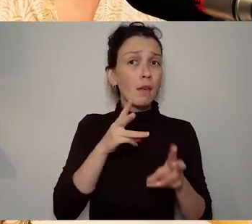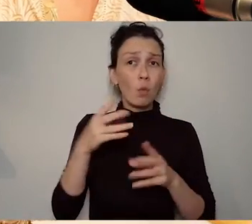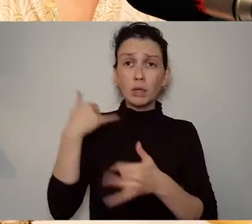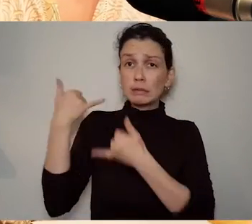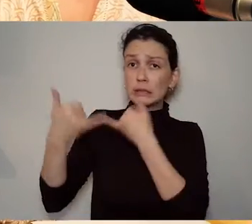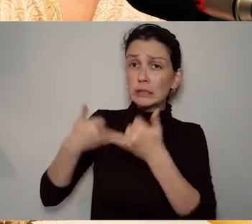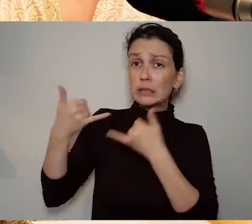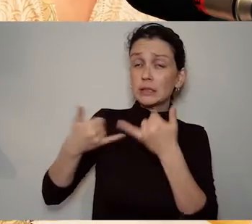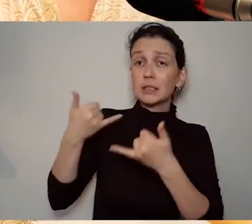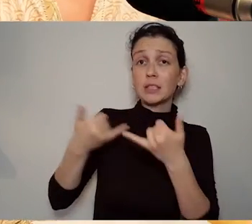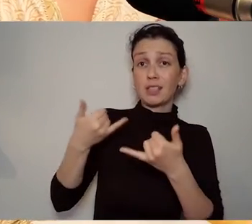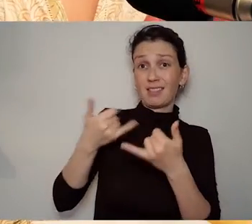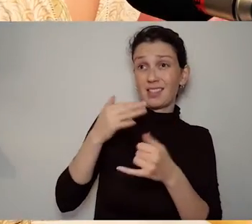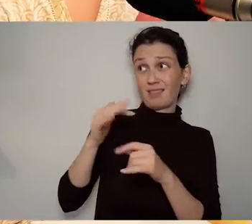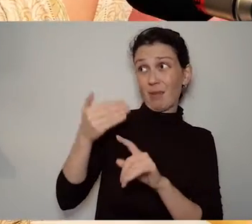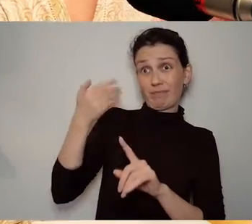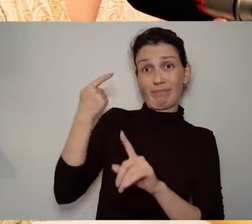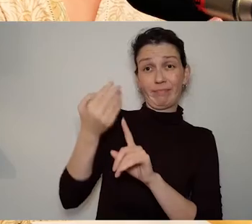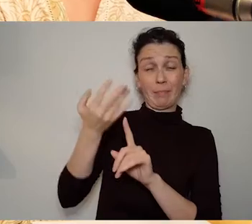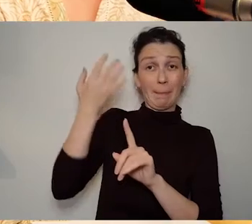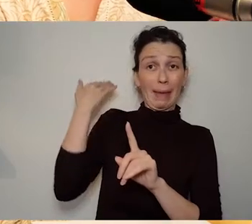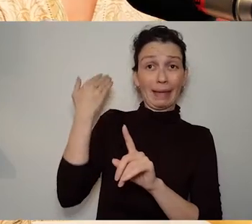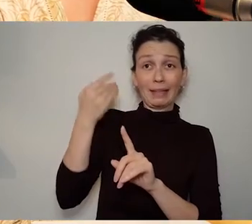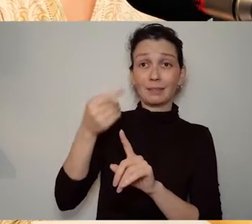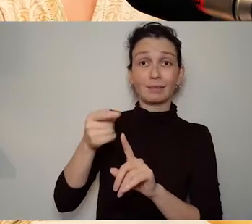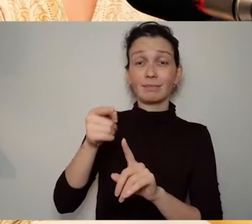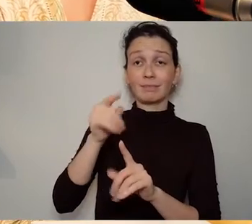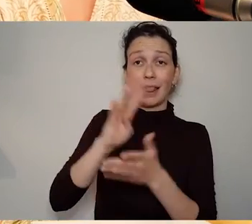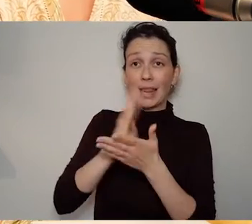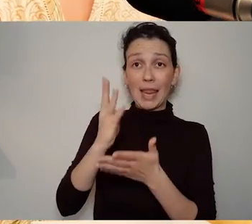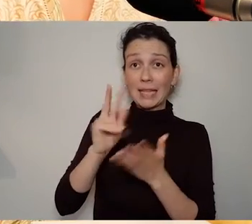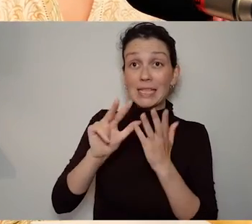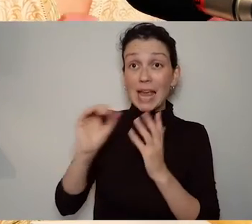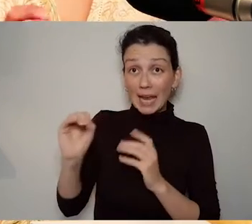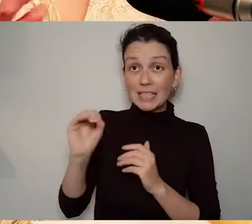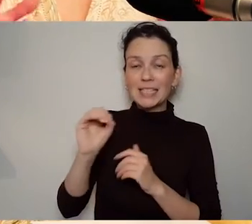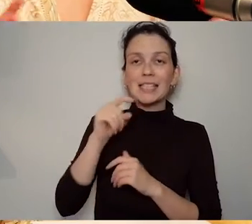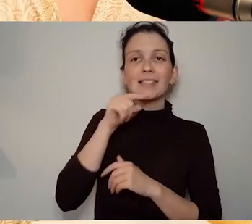the Digital Story. Now you can look up research on digital stories and you know lots of things